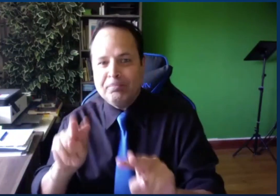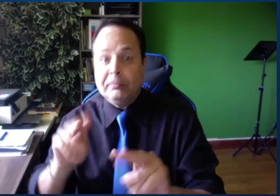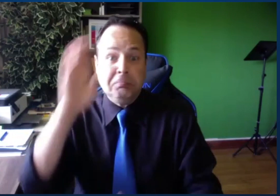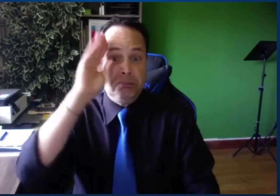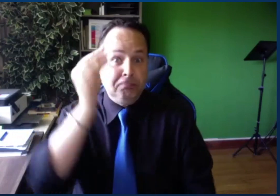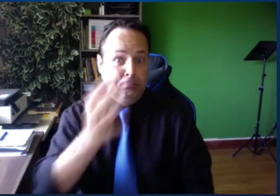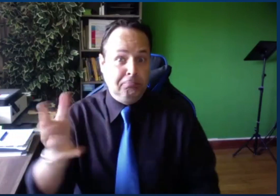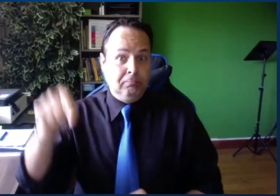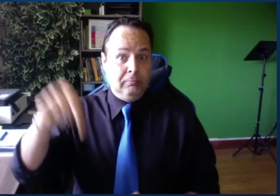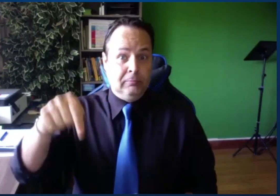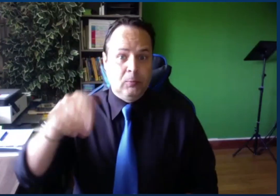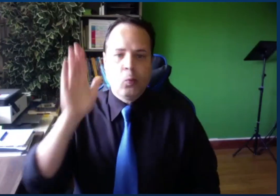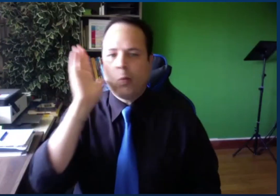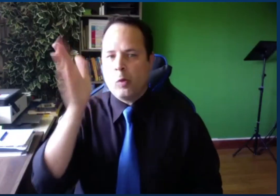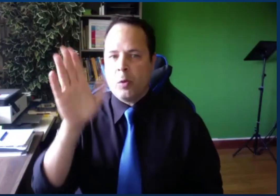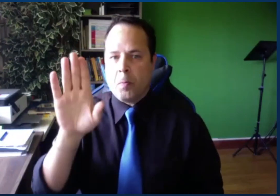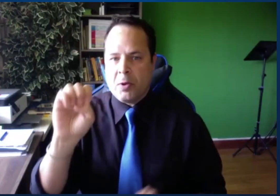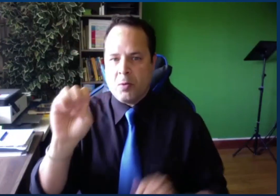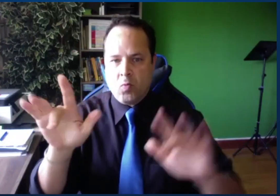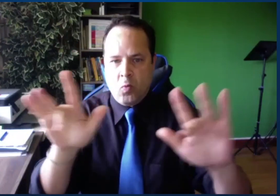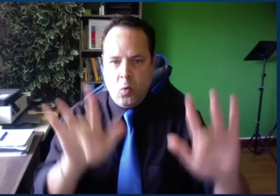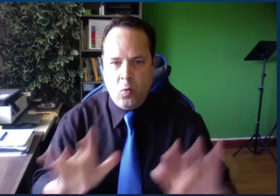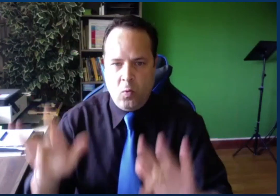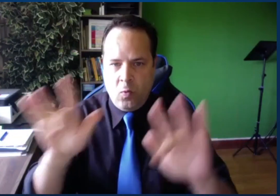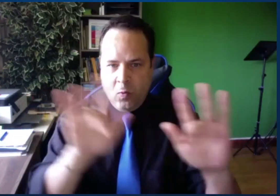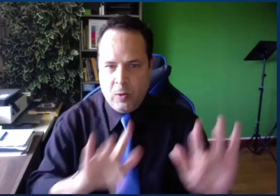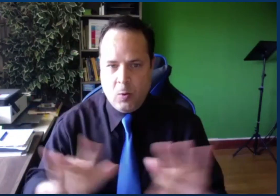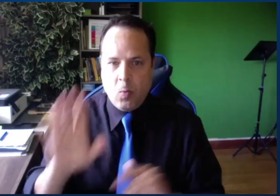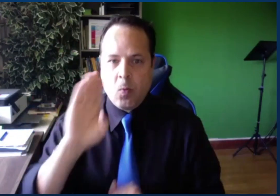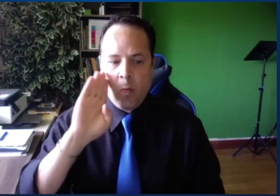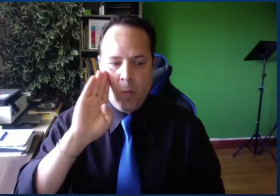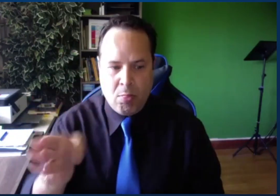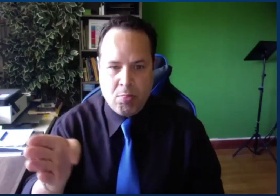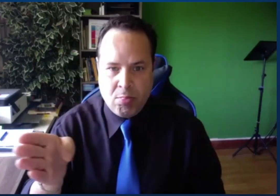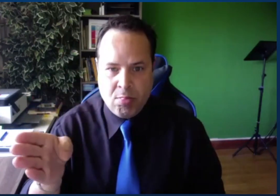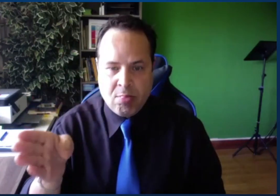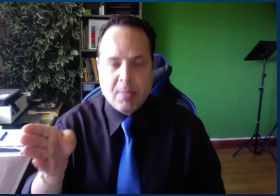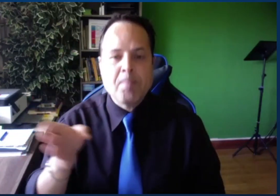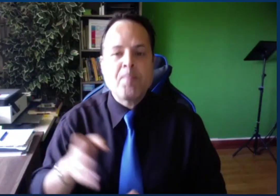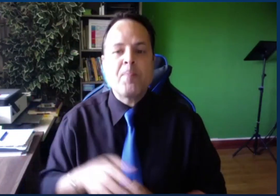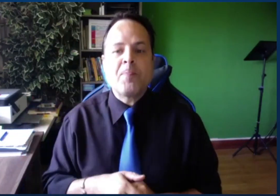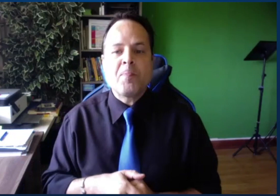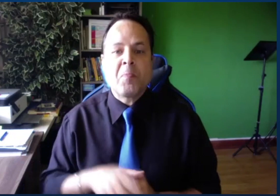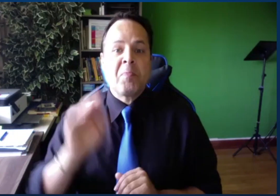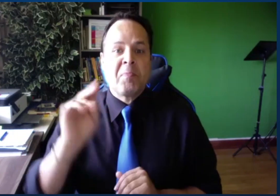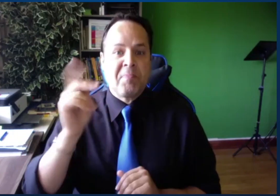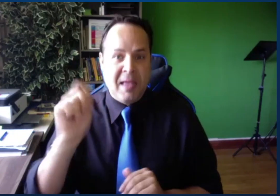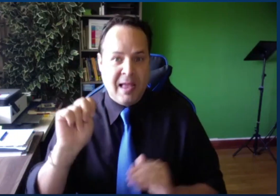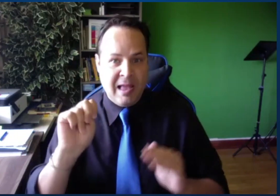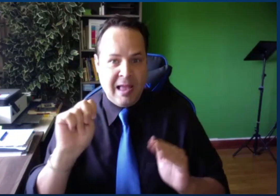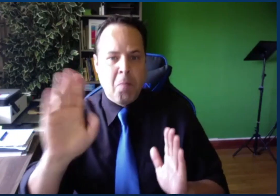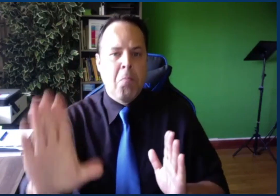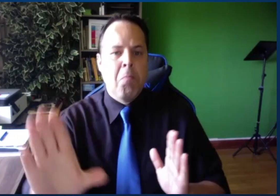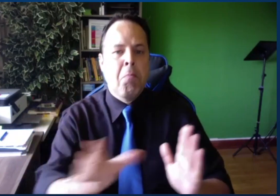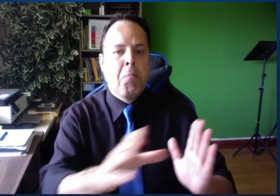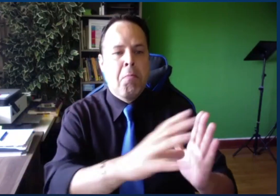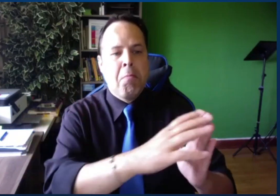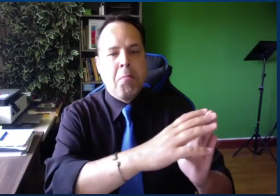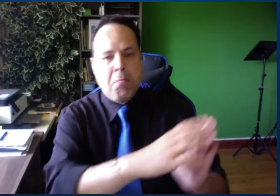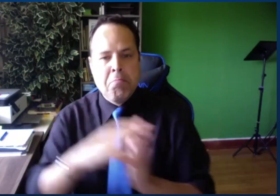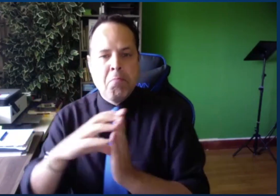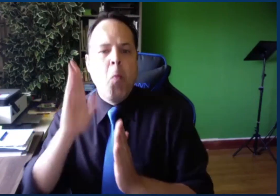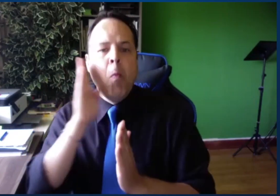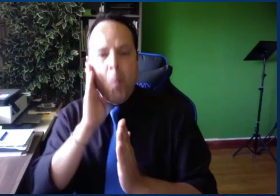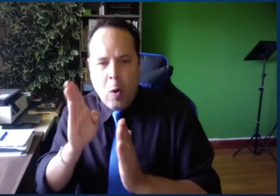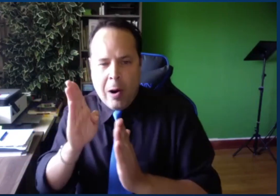and I'm very excited and looking forward, first of all, to recording this webinar.